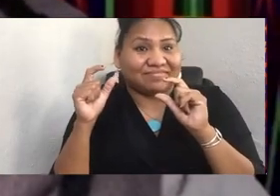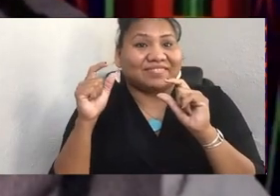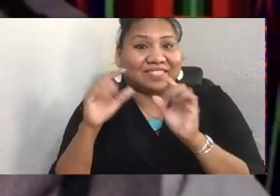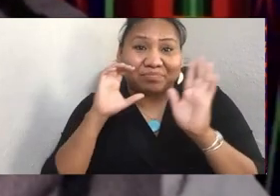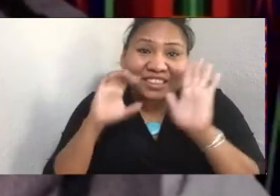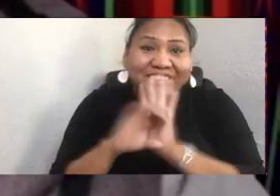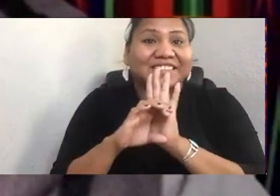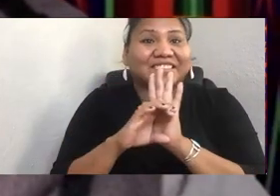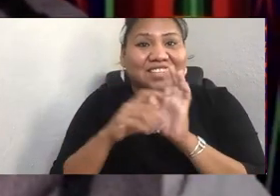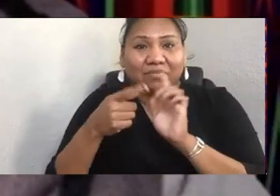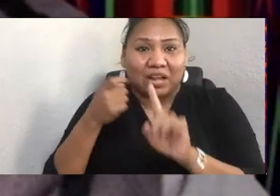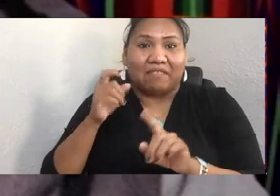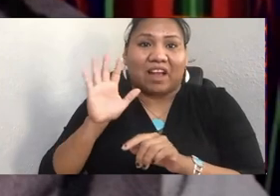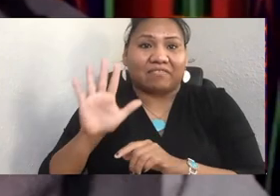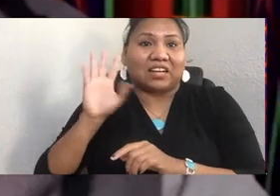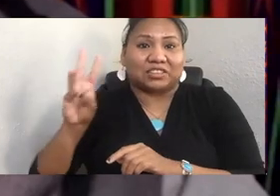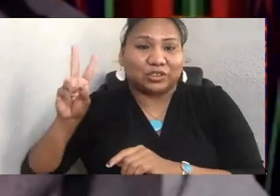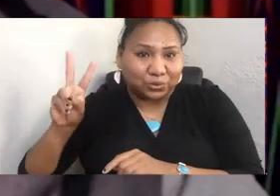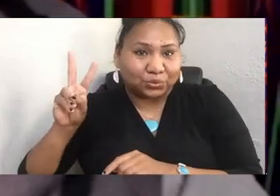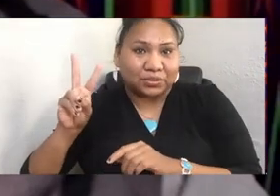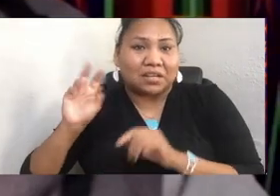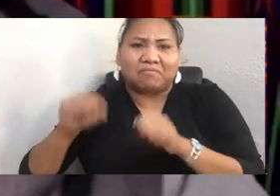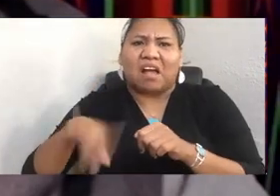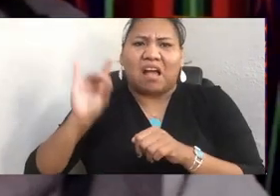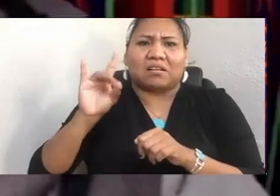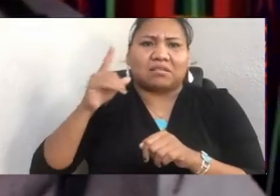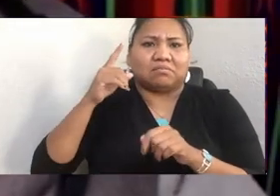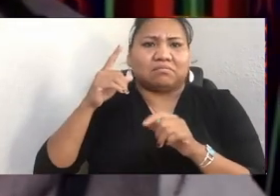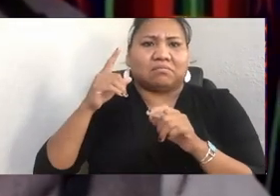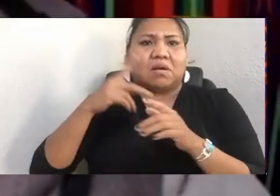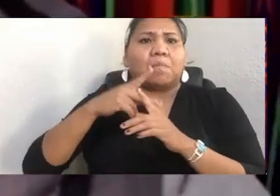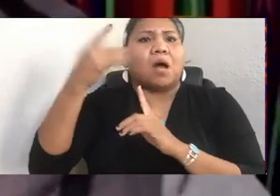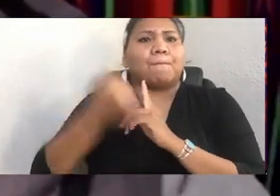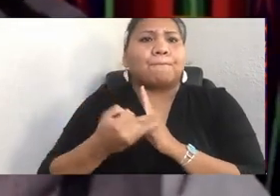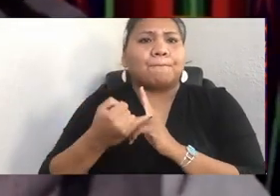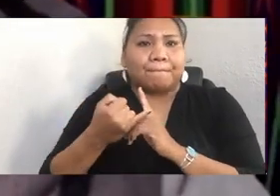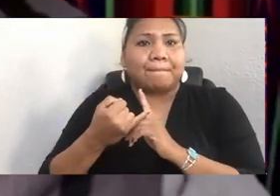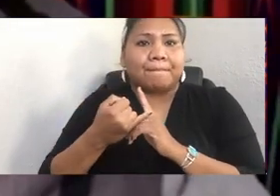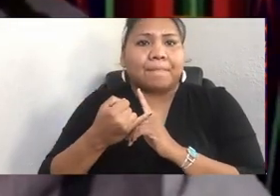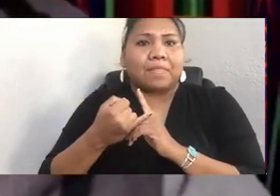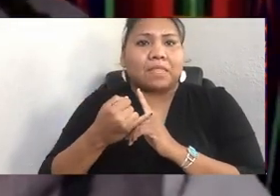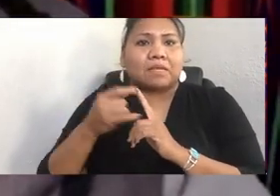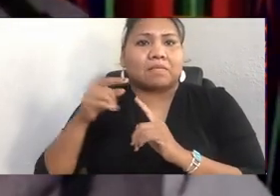be found on Matika's Instagram account at project_562.